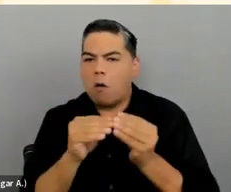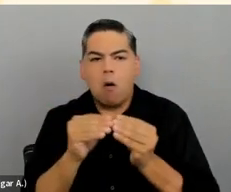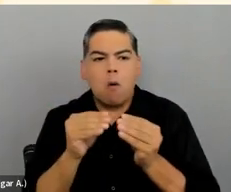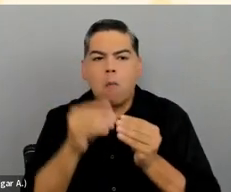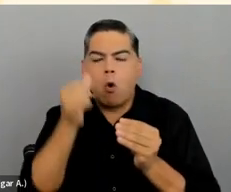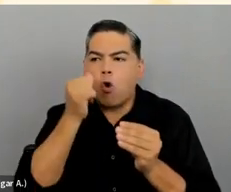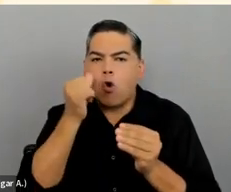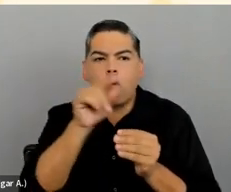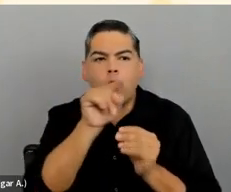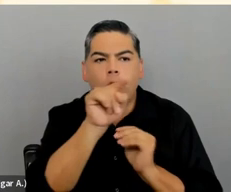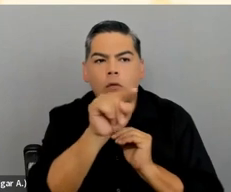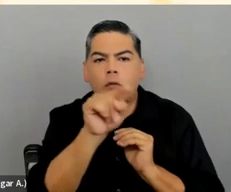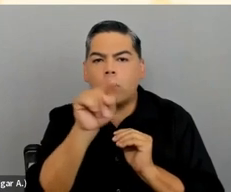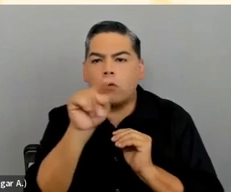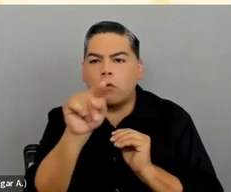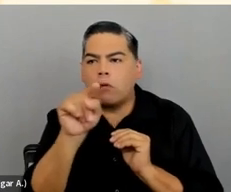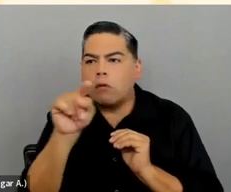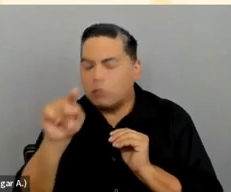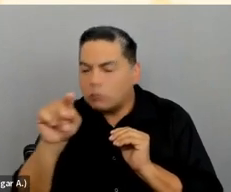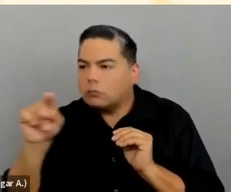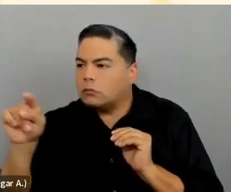in STEM Programs; science, technology, engineering, and math.